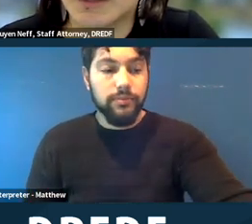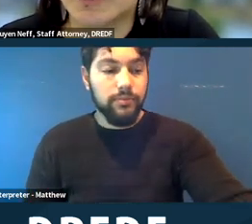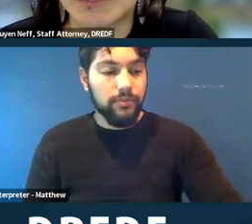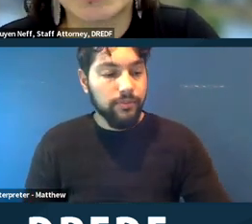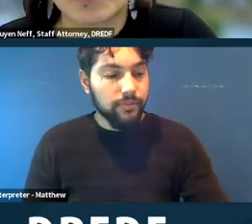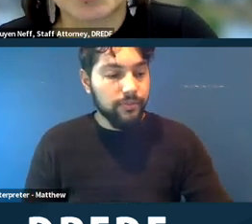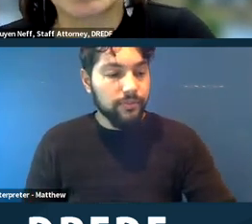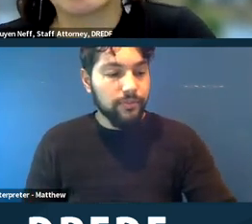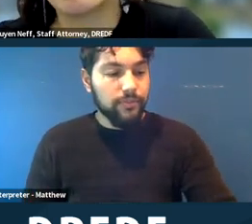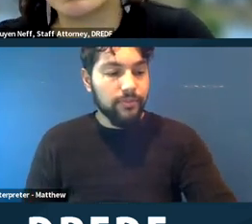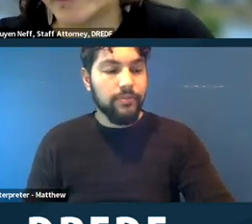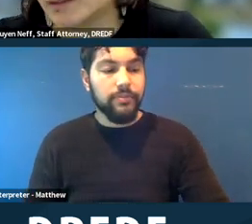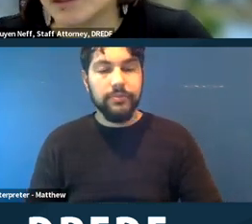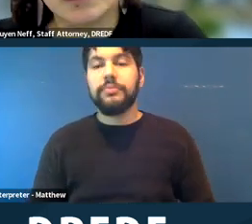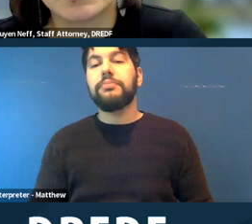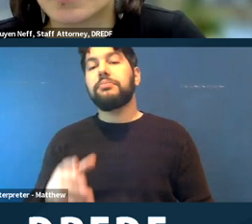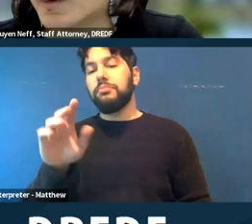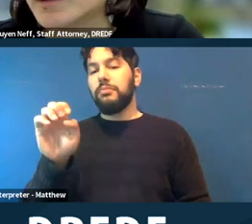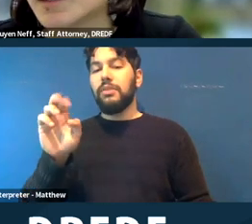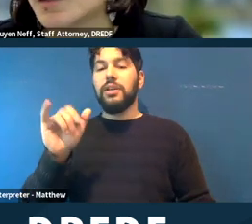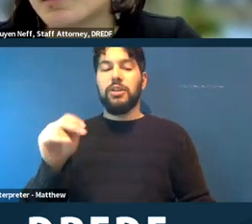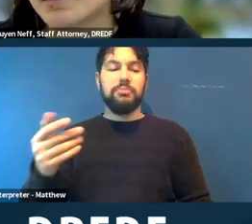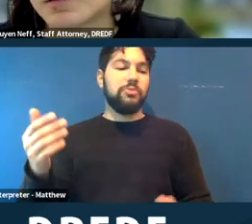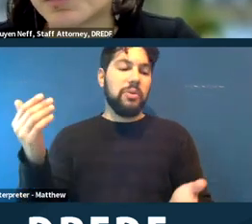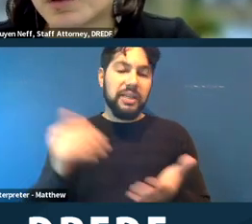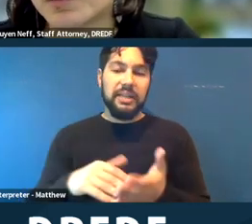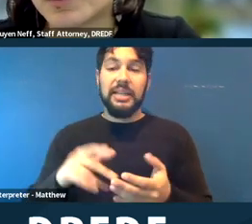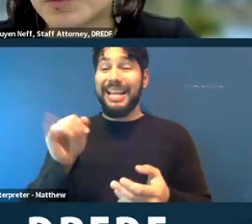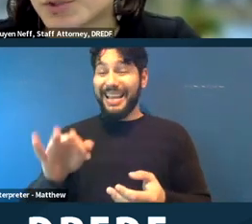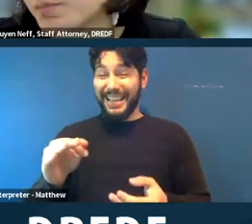And again, so, like, when in doubt, if you just make